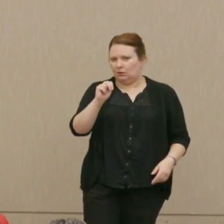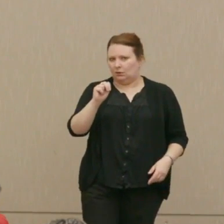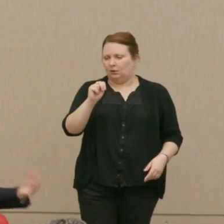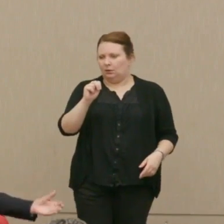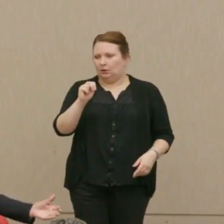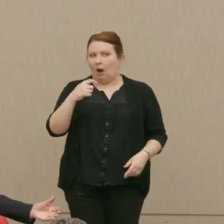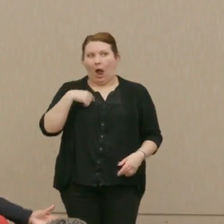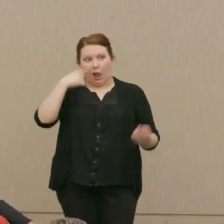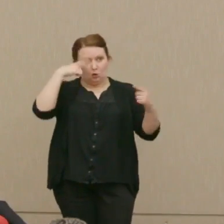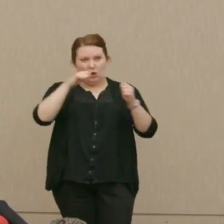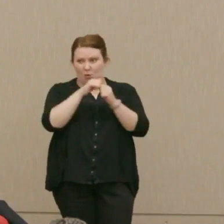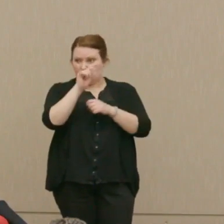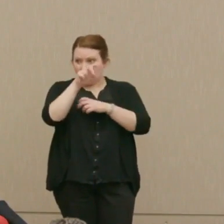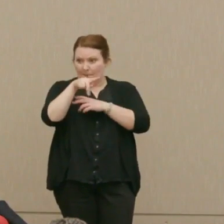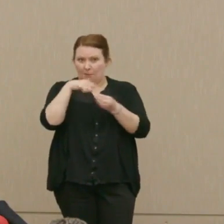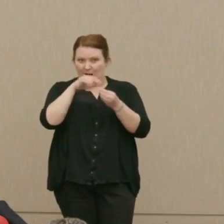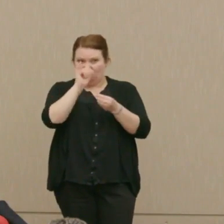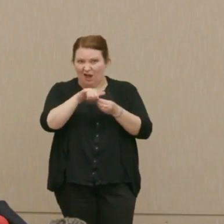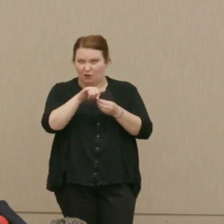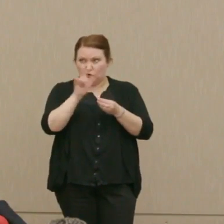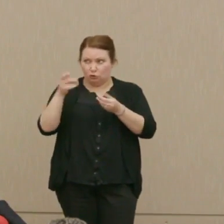I agree with him on all that.